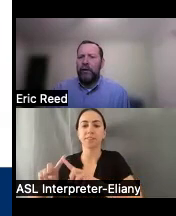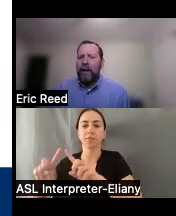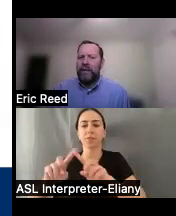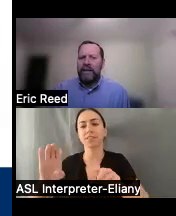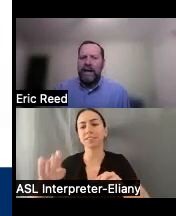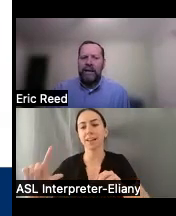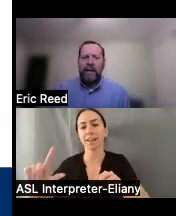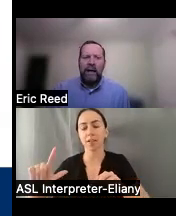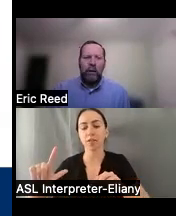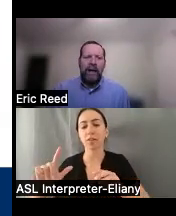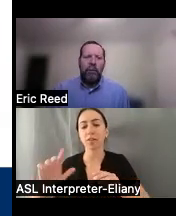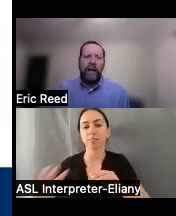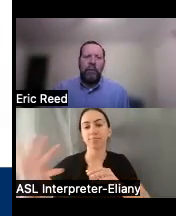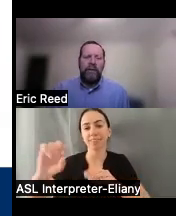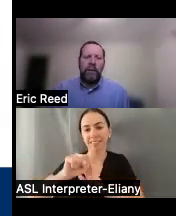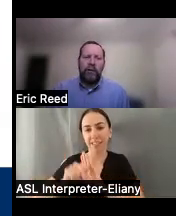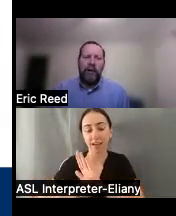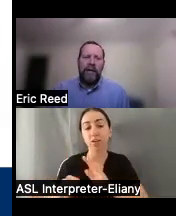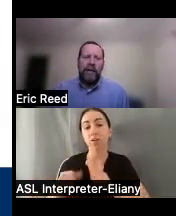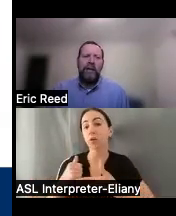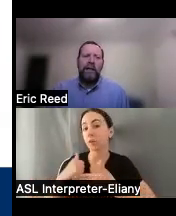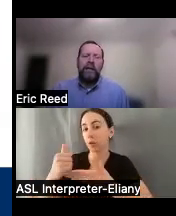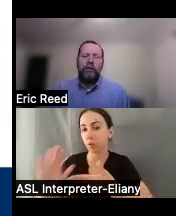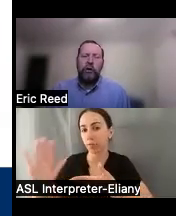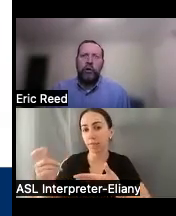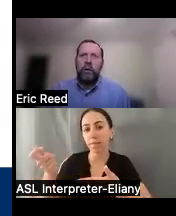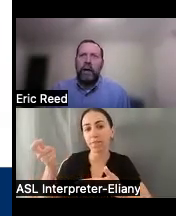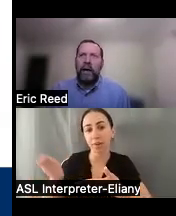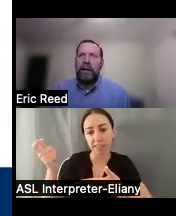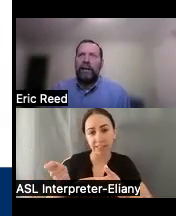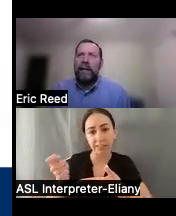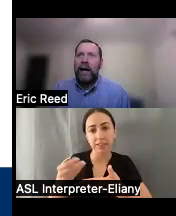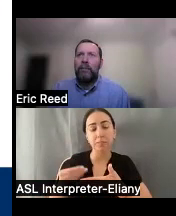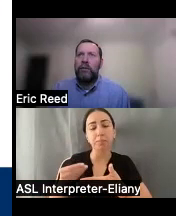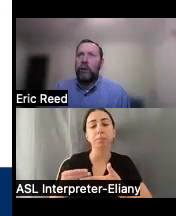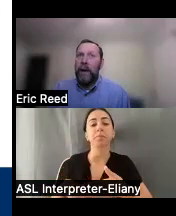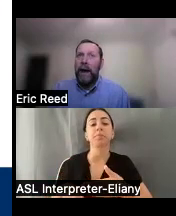around the state we help them with some of their funding to clean up to repair